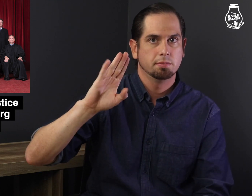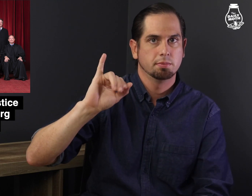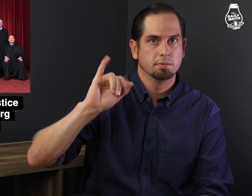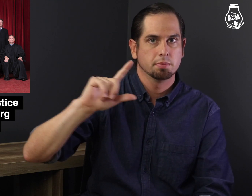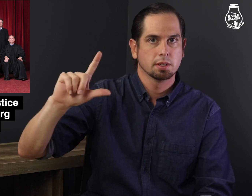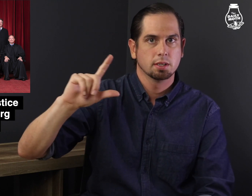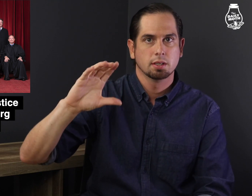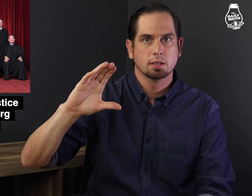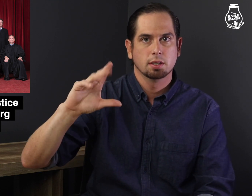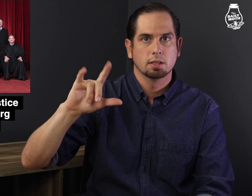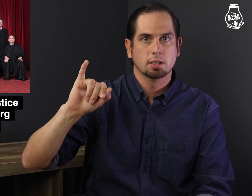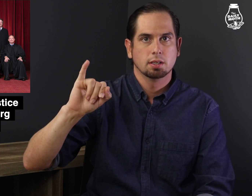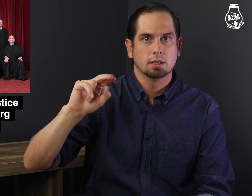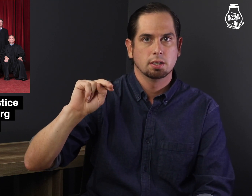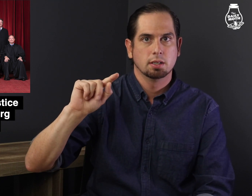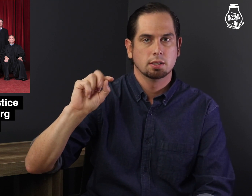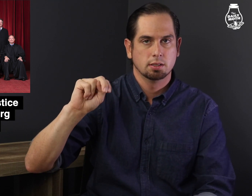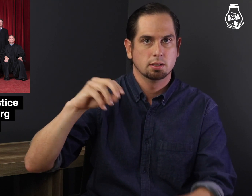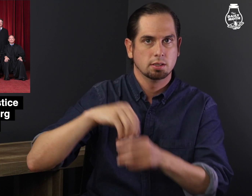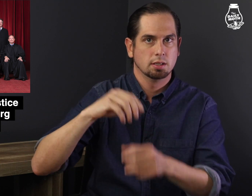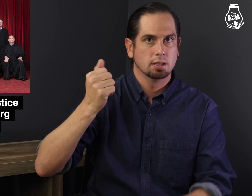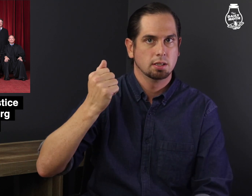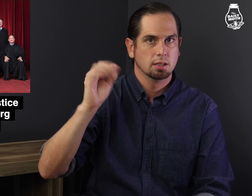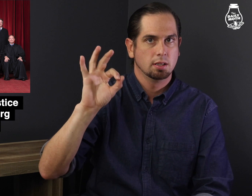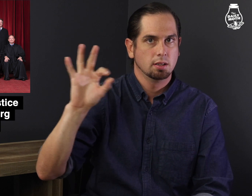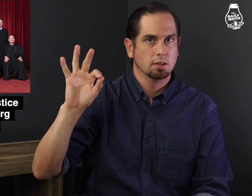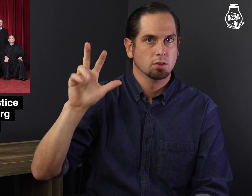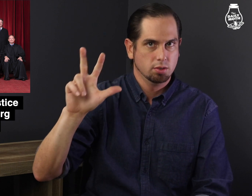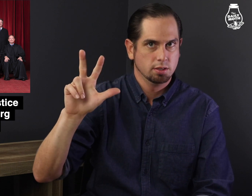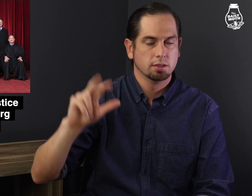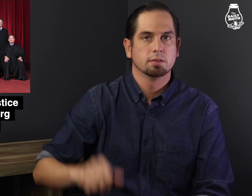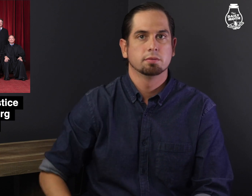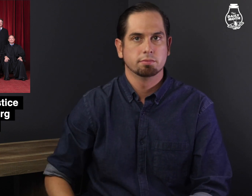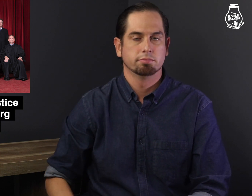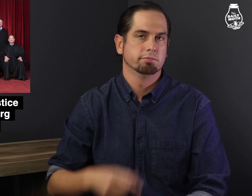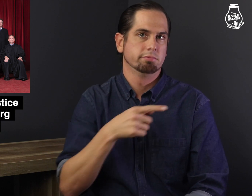Bill Clinton in 1993.